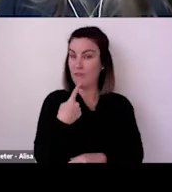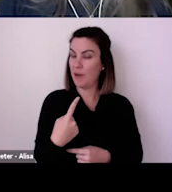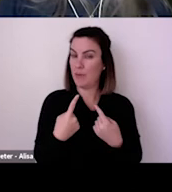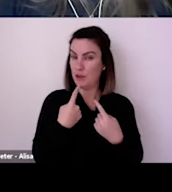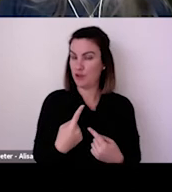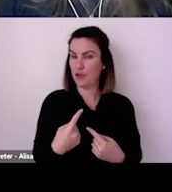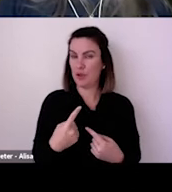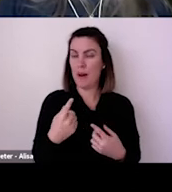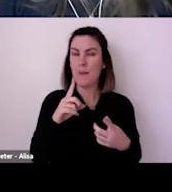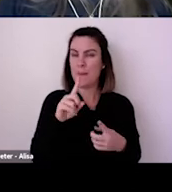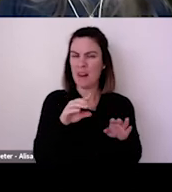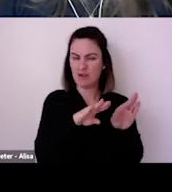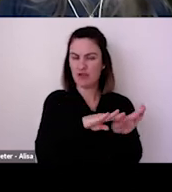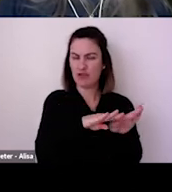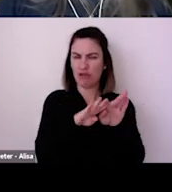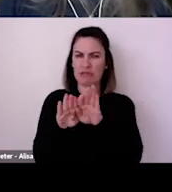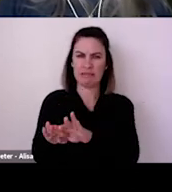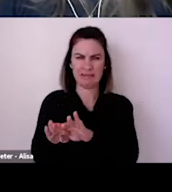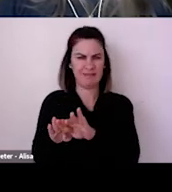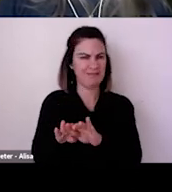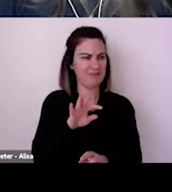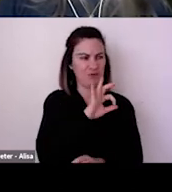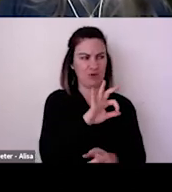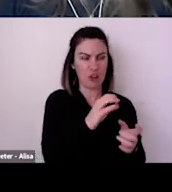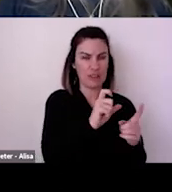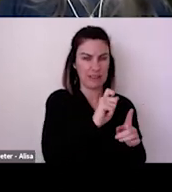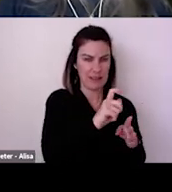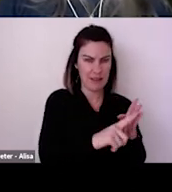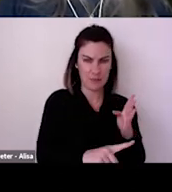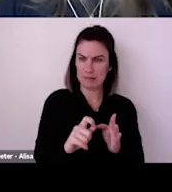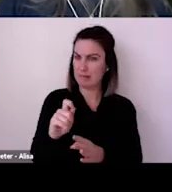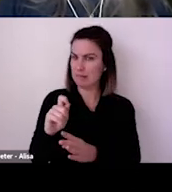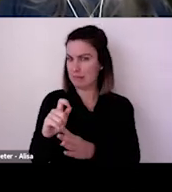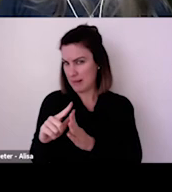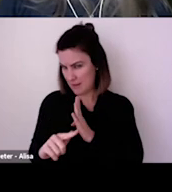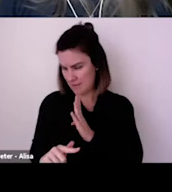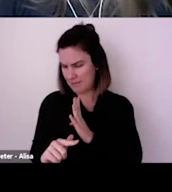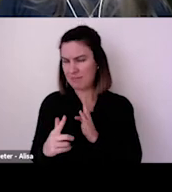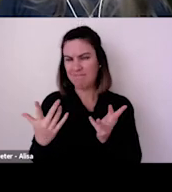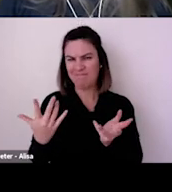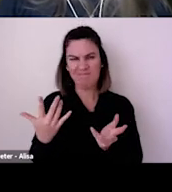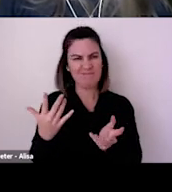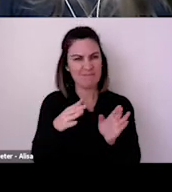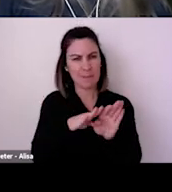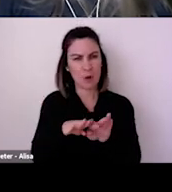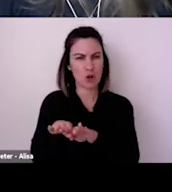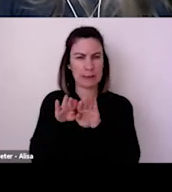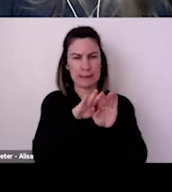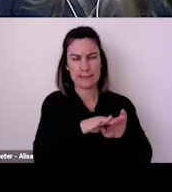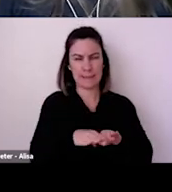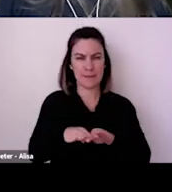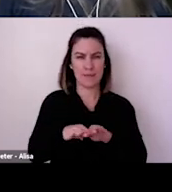around digital cultural engagement is a collaboration with the National Arts Council of Singapore,